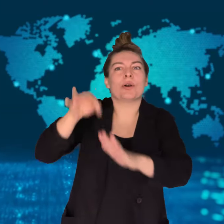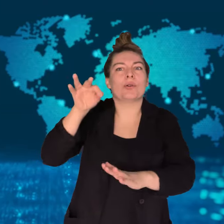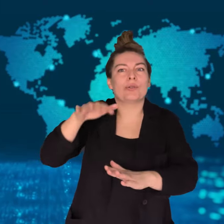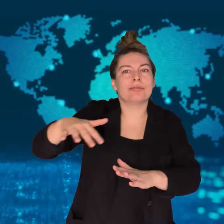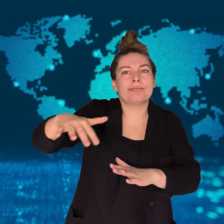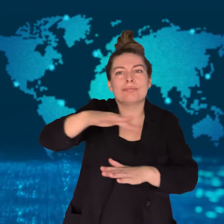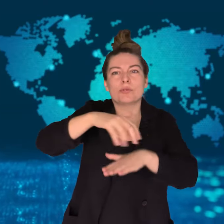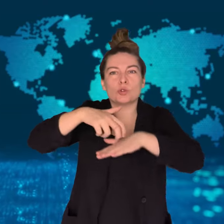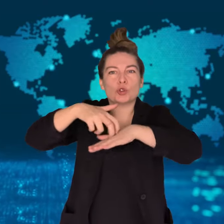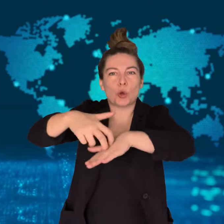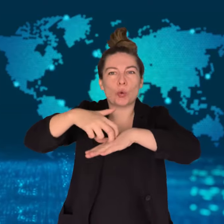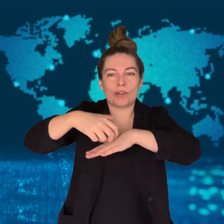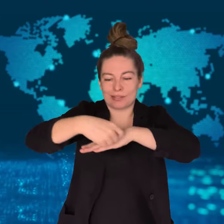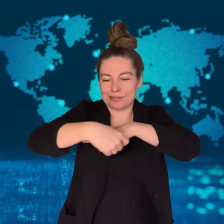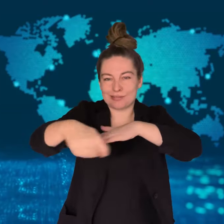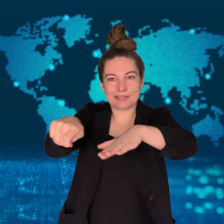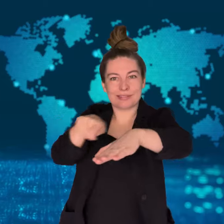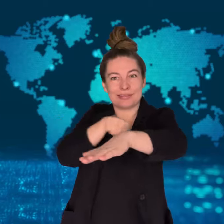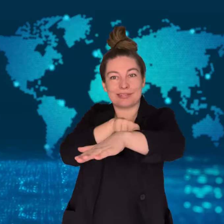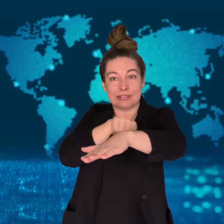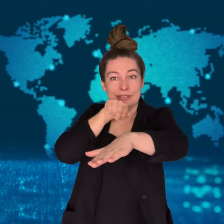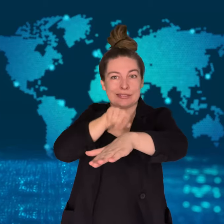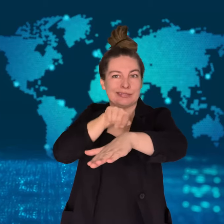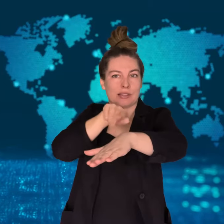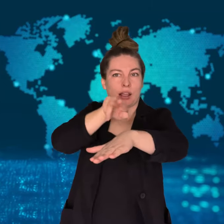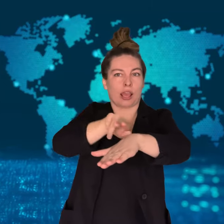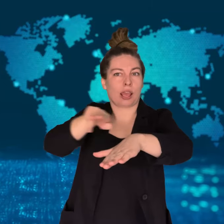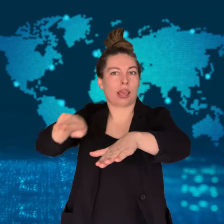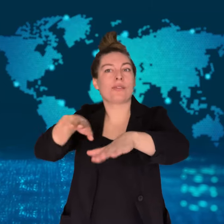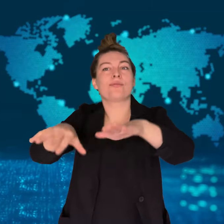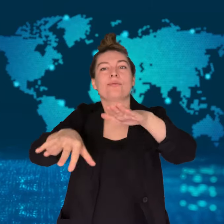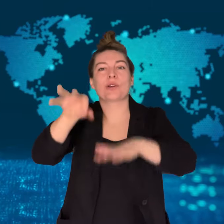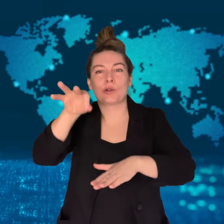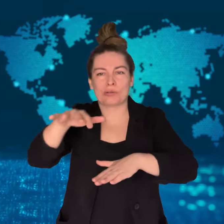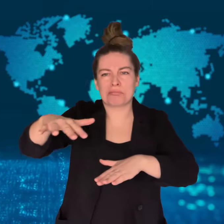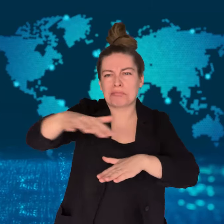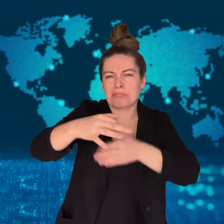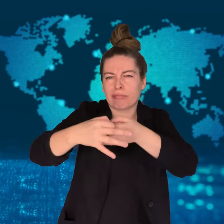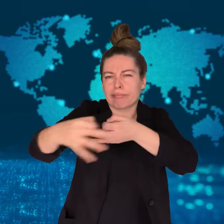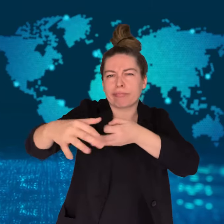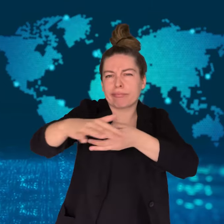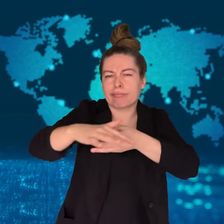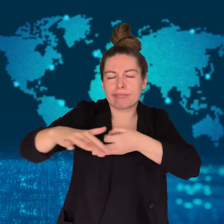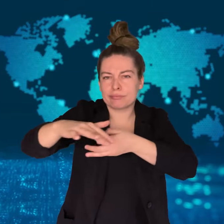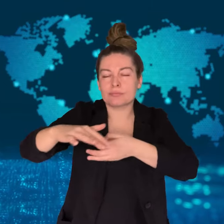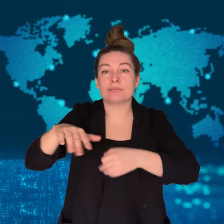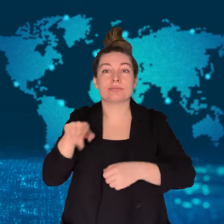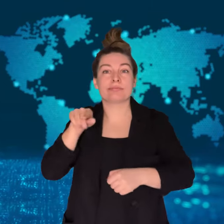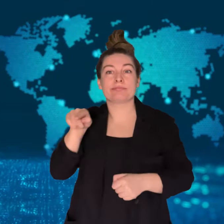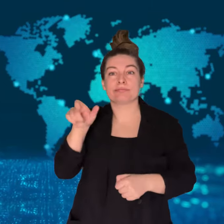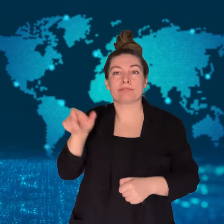Their bodies were found hidden in surf bags on a rural property.